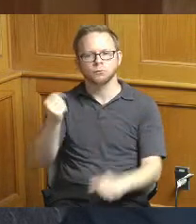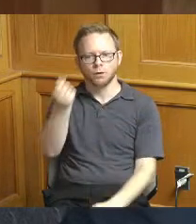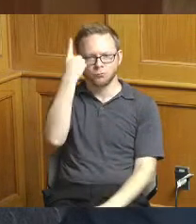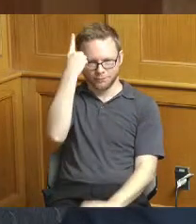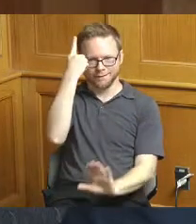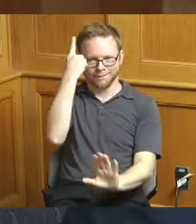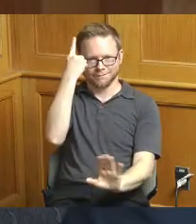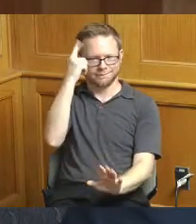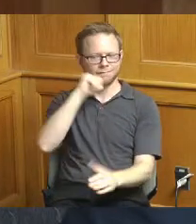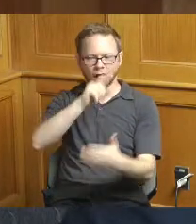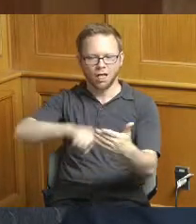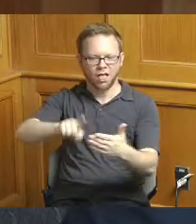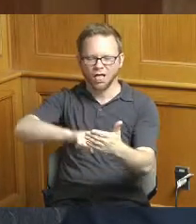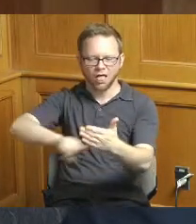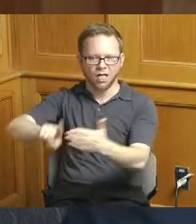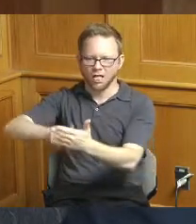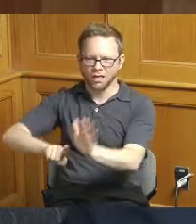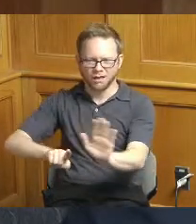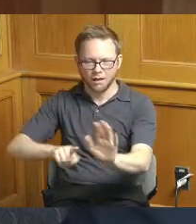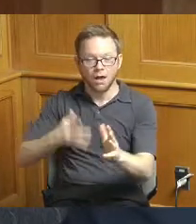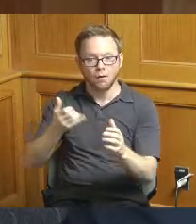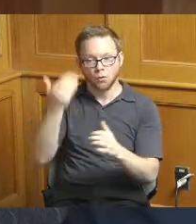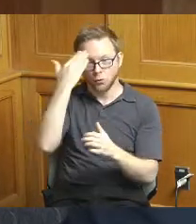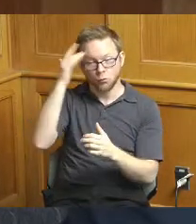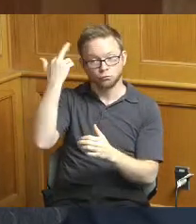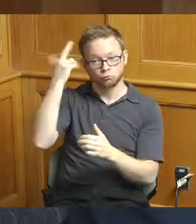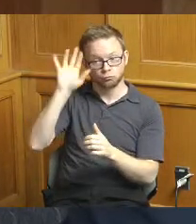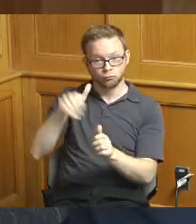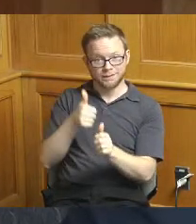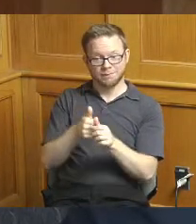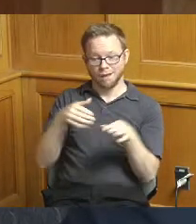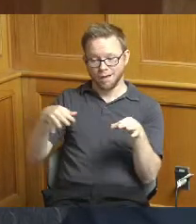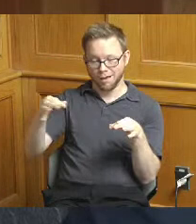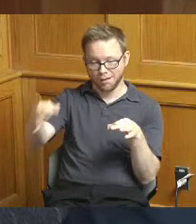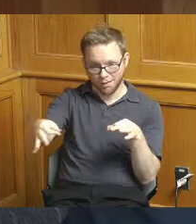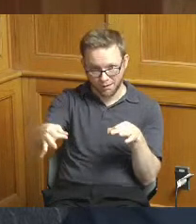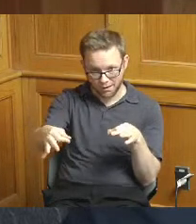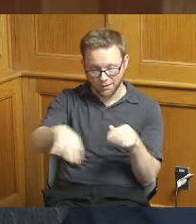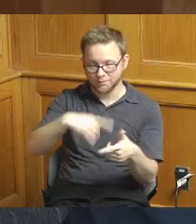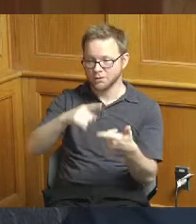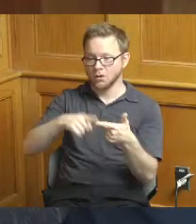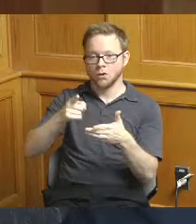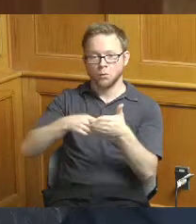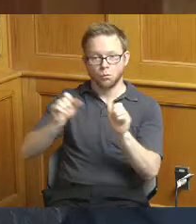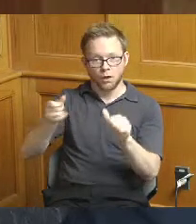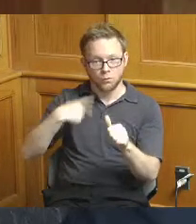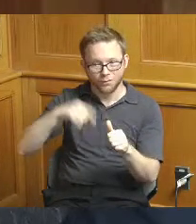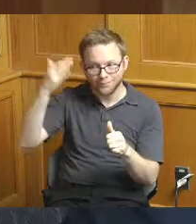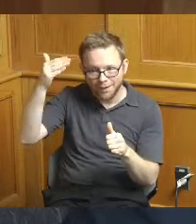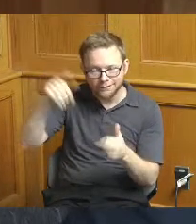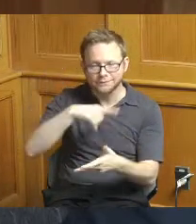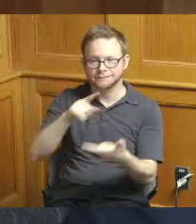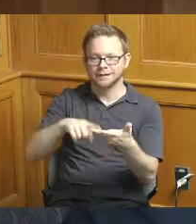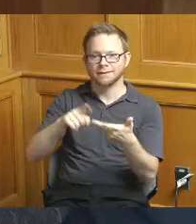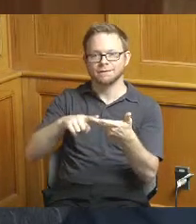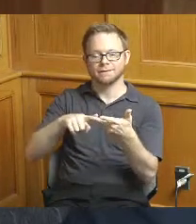trying to understand the reason for the delays what we can anticipate and how we build into